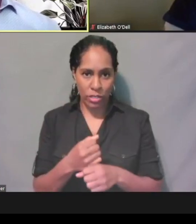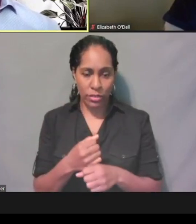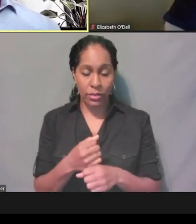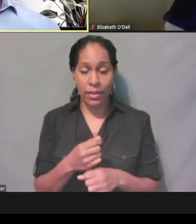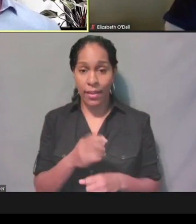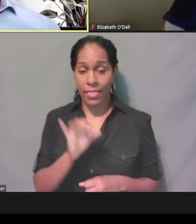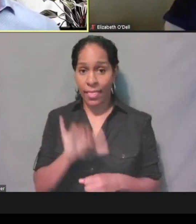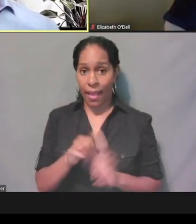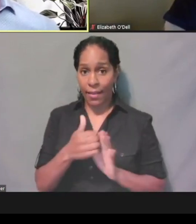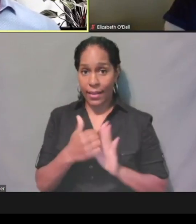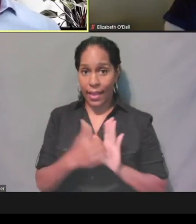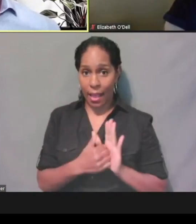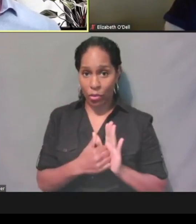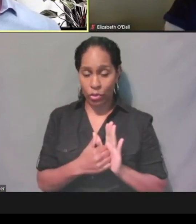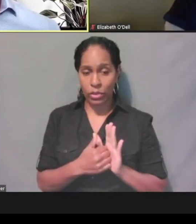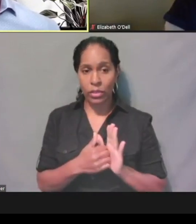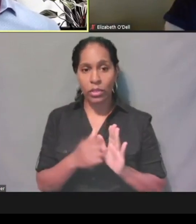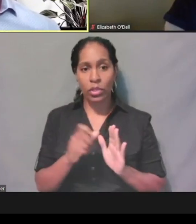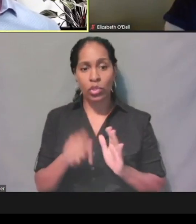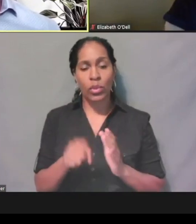you need to contact the county office,